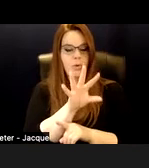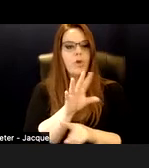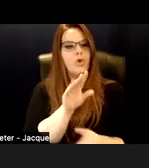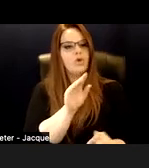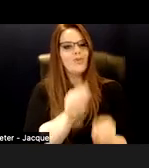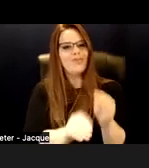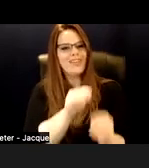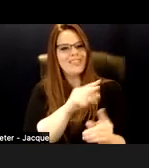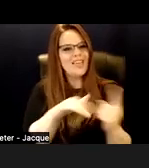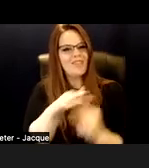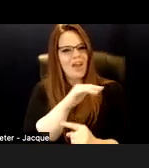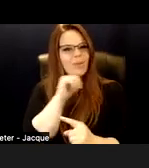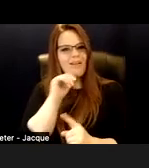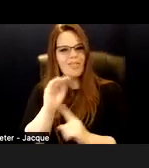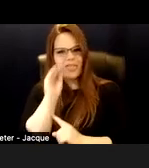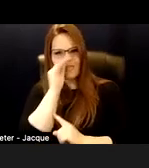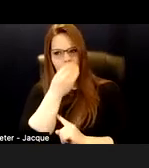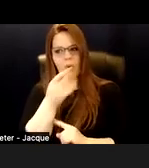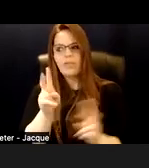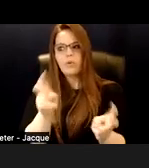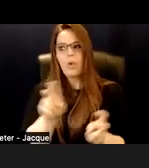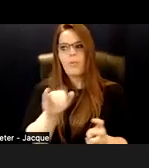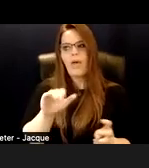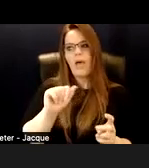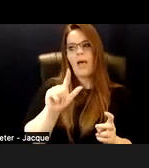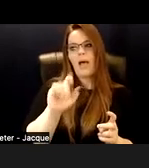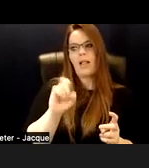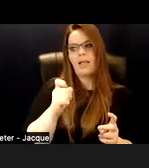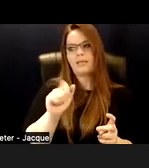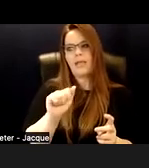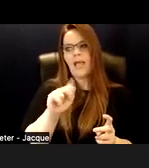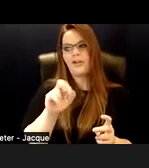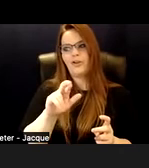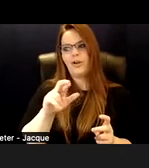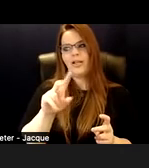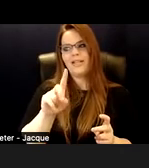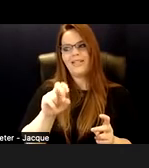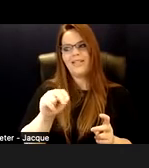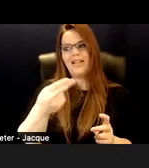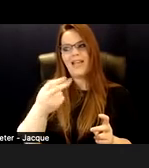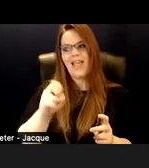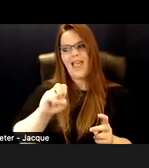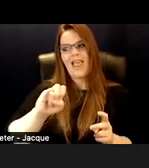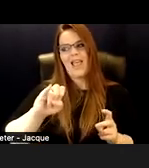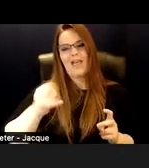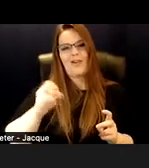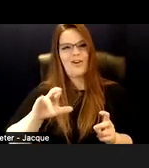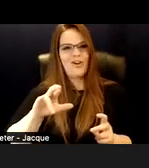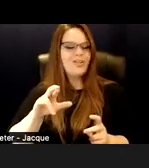This is a quote by Alexander den Heijer. Don't know how to pronounce his last name, apologies, Alexander.